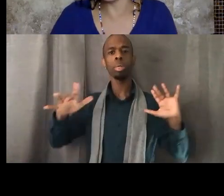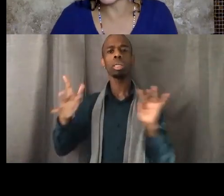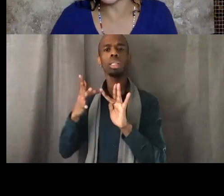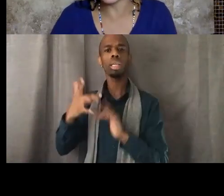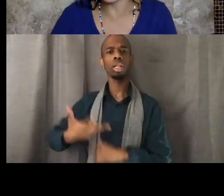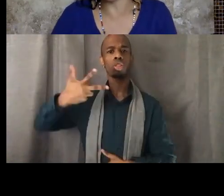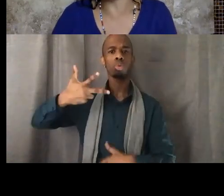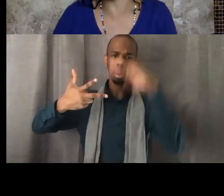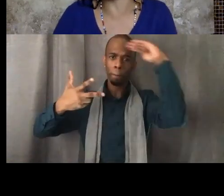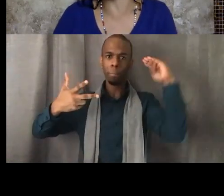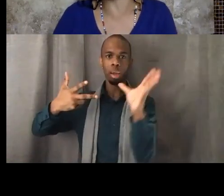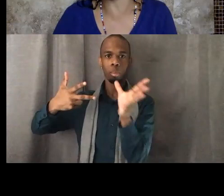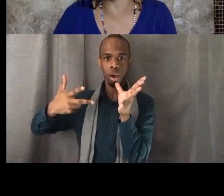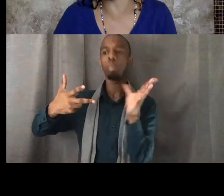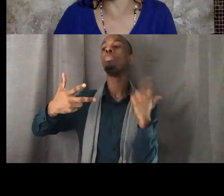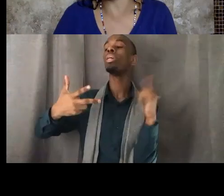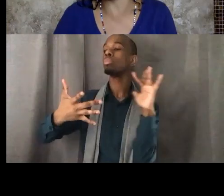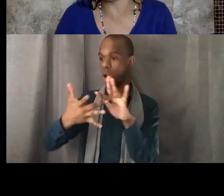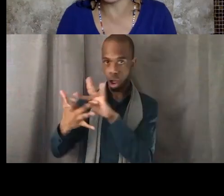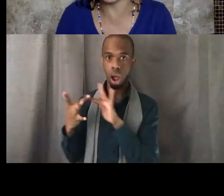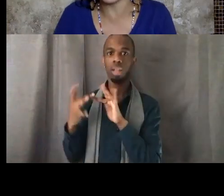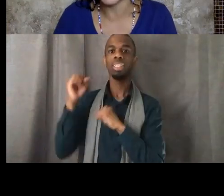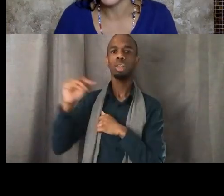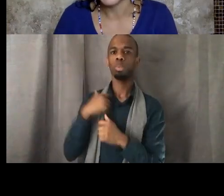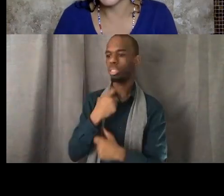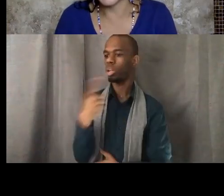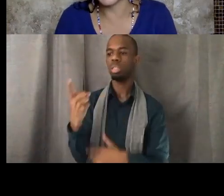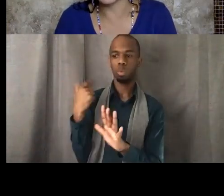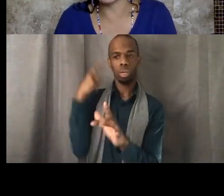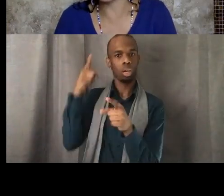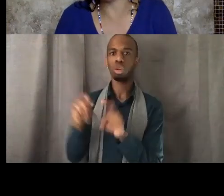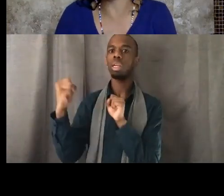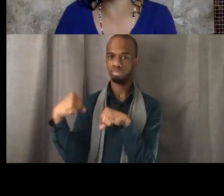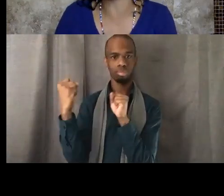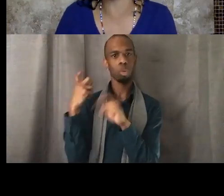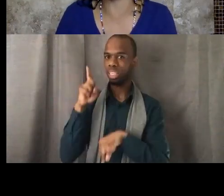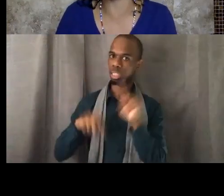in the house And we formed what we called the Mama Brigade and went out into the streets.